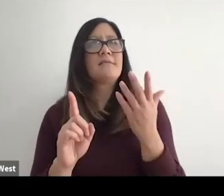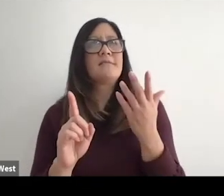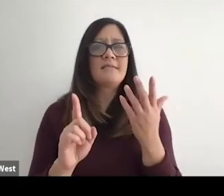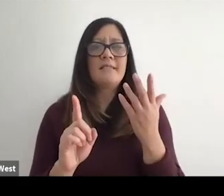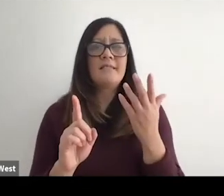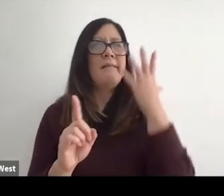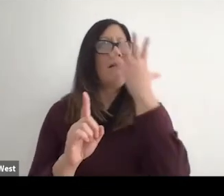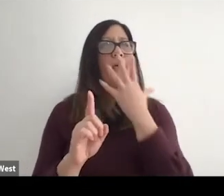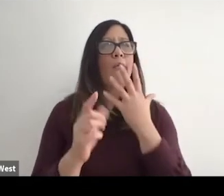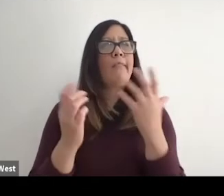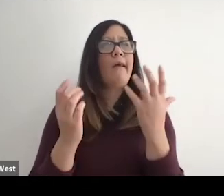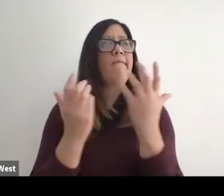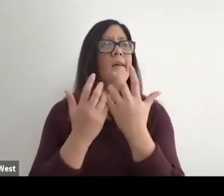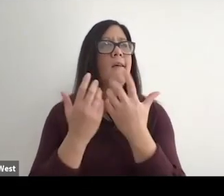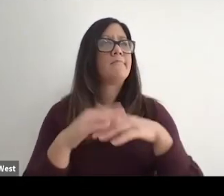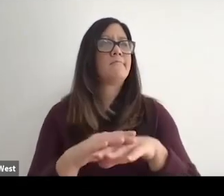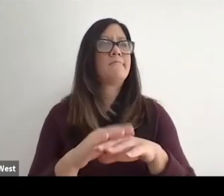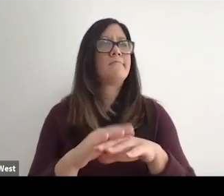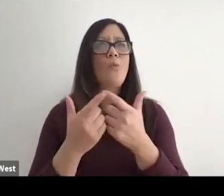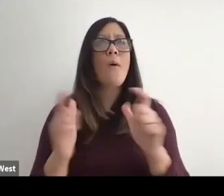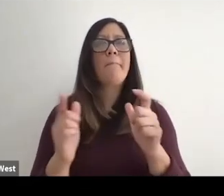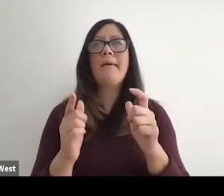quote unquote look the part or they have a great massive following on